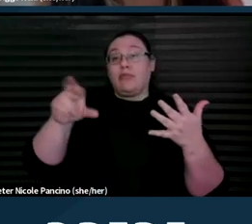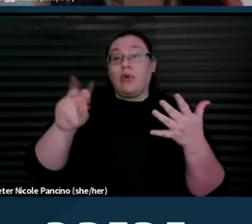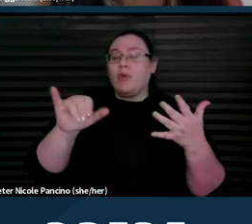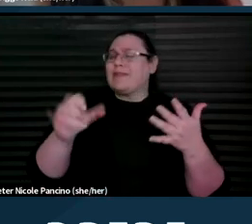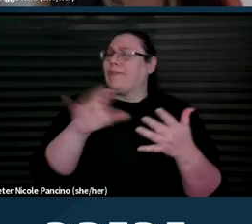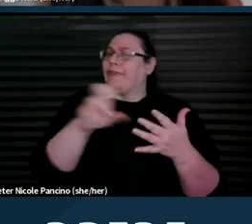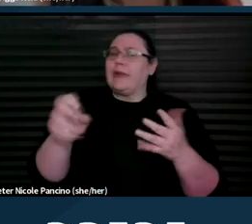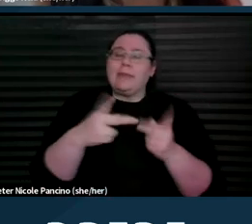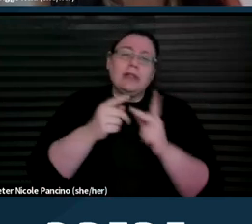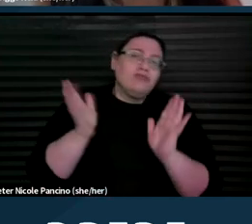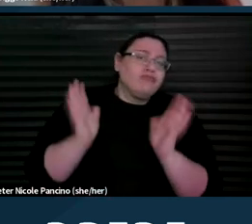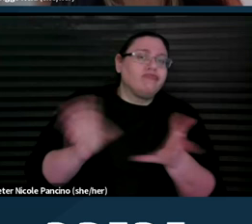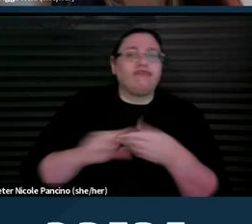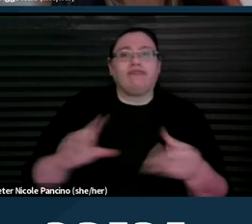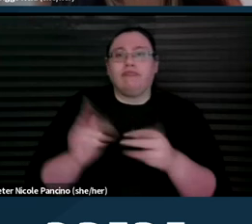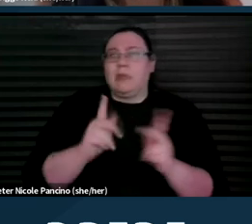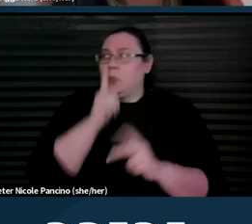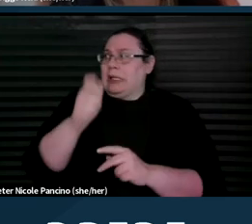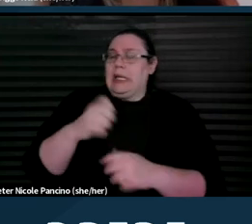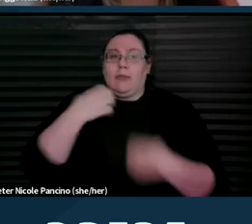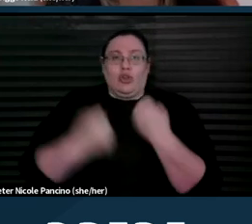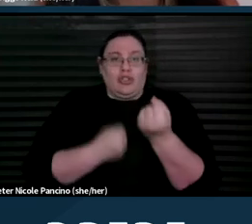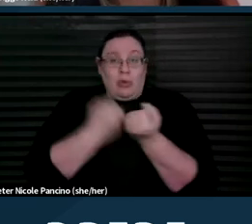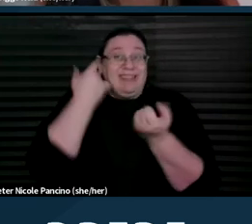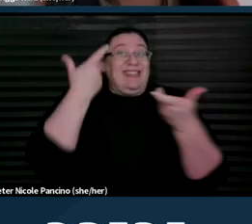who might need emotional support after having an abortion.